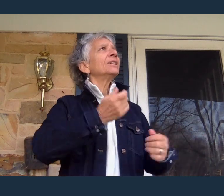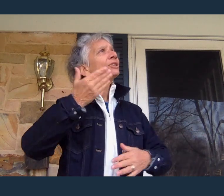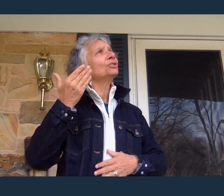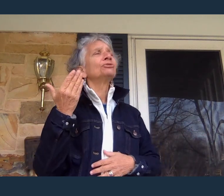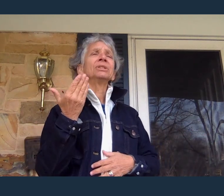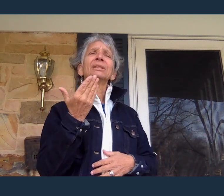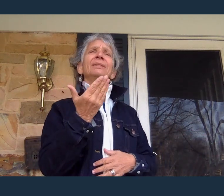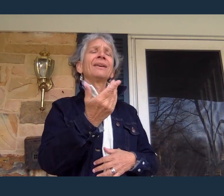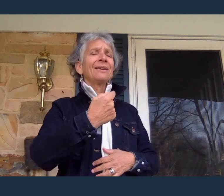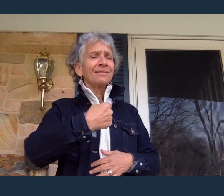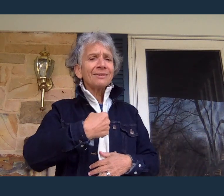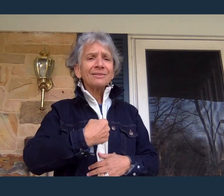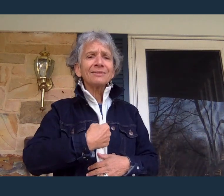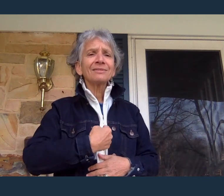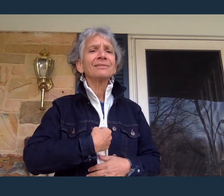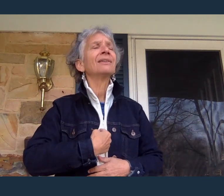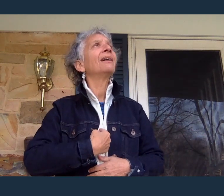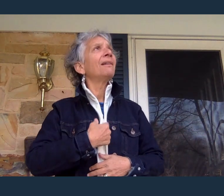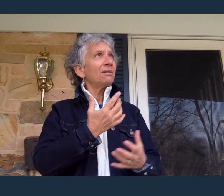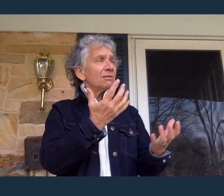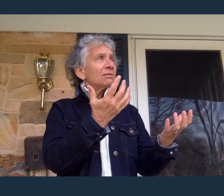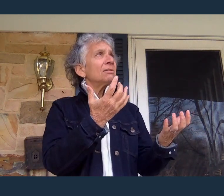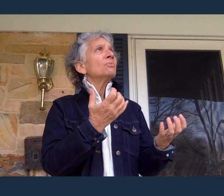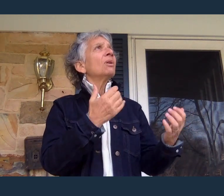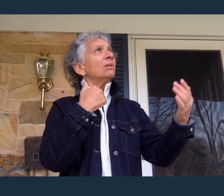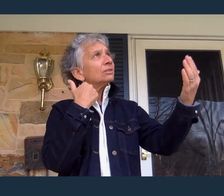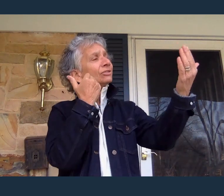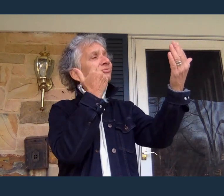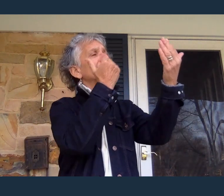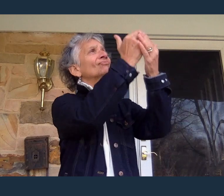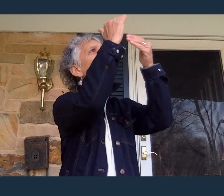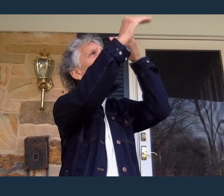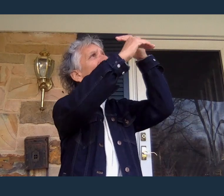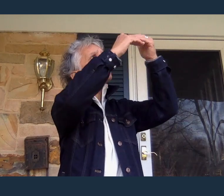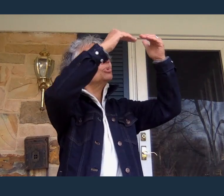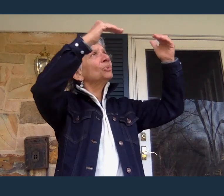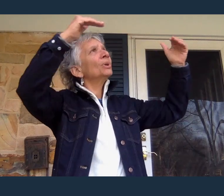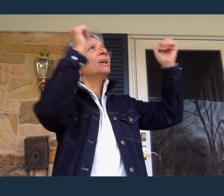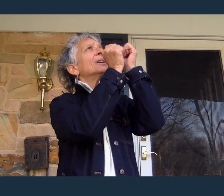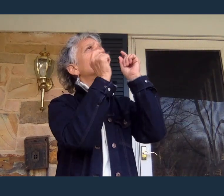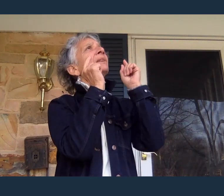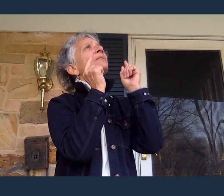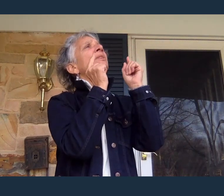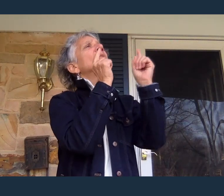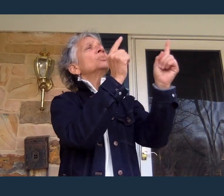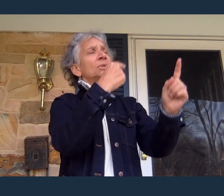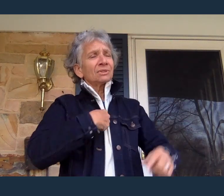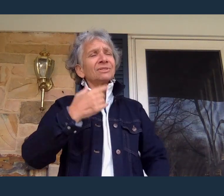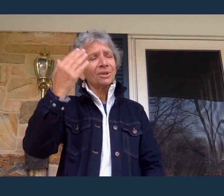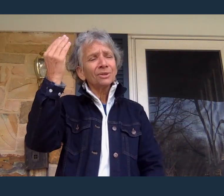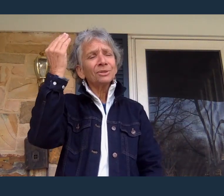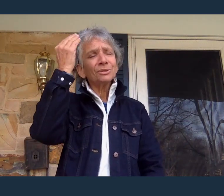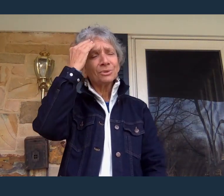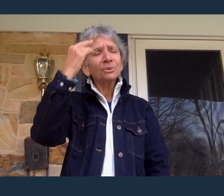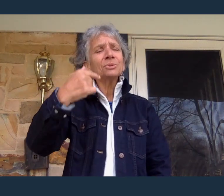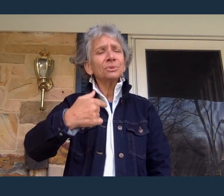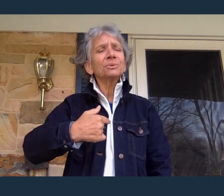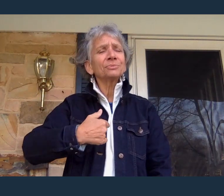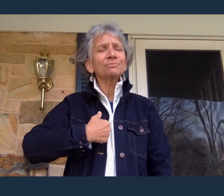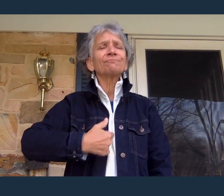May I reach Heaven's joy, O bright Heaven's Son